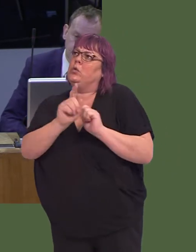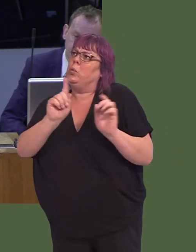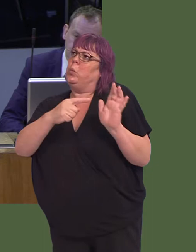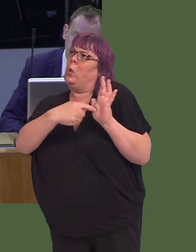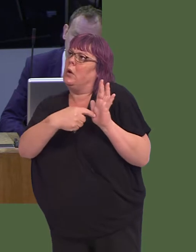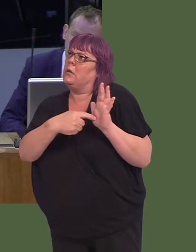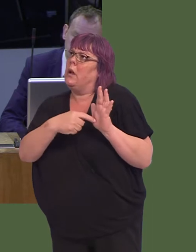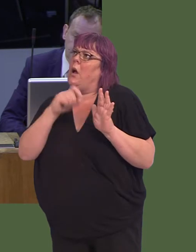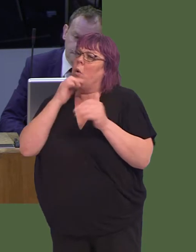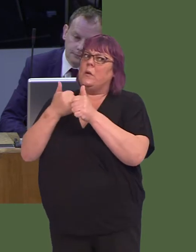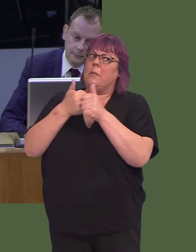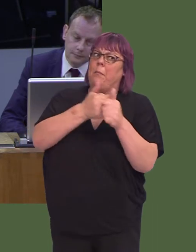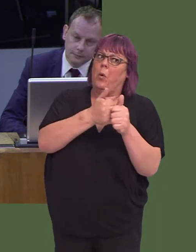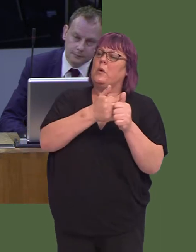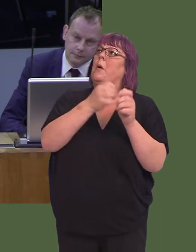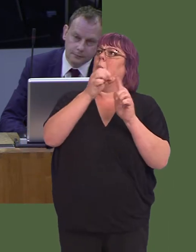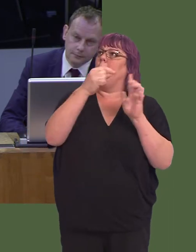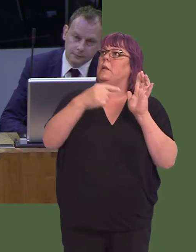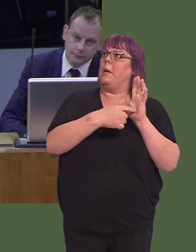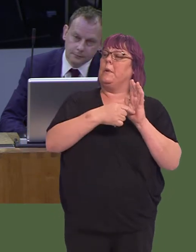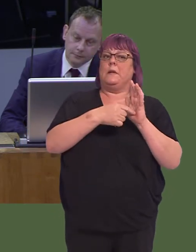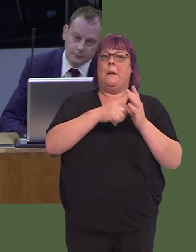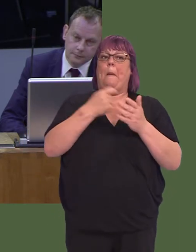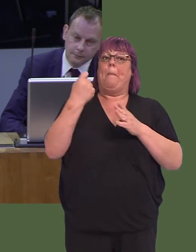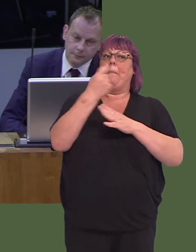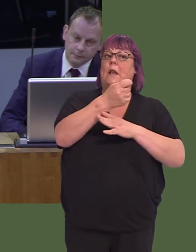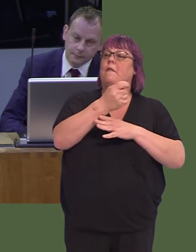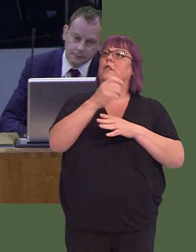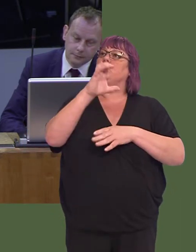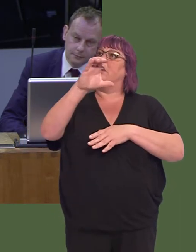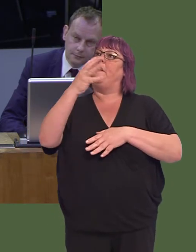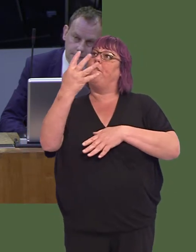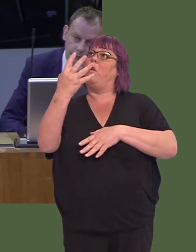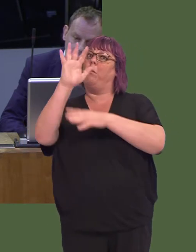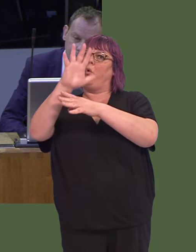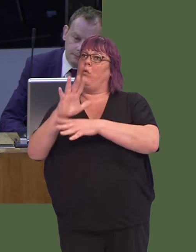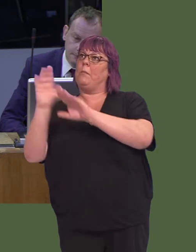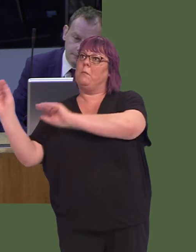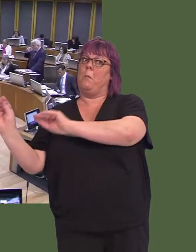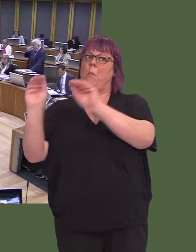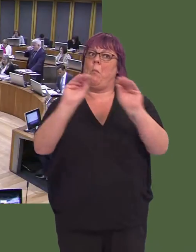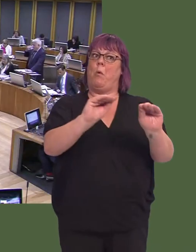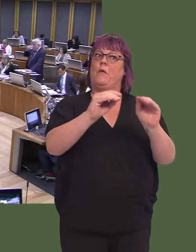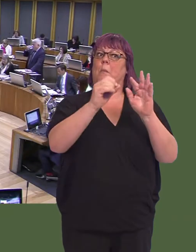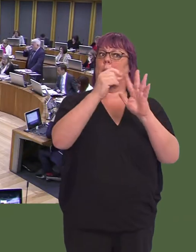and will you support Neath Port Talbot council's bid to relocate Channel 4 to Port Talbot? Thank you.